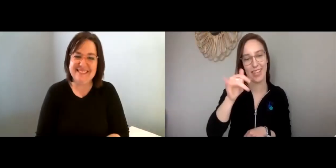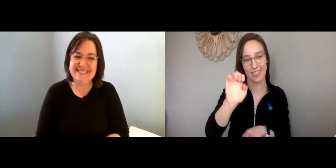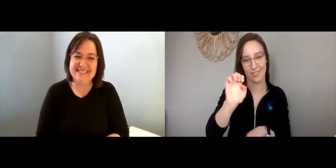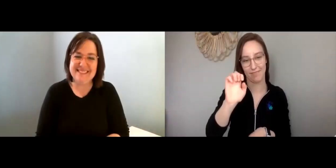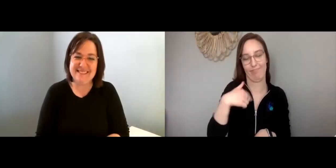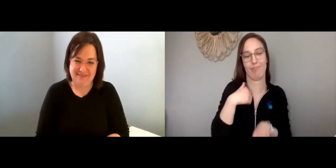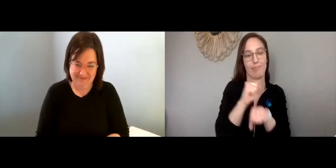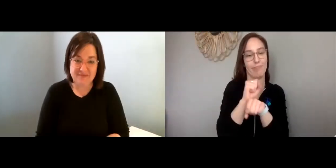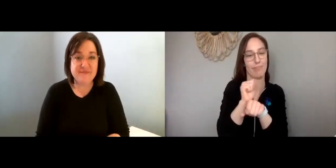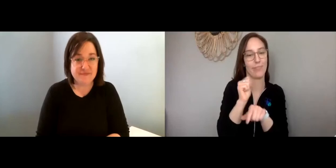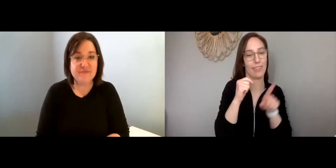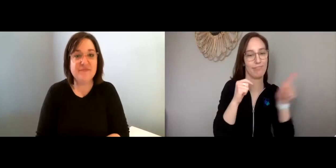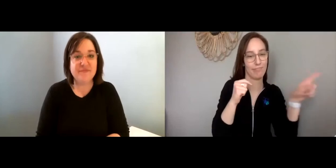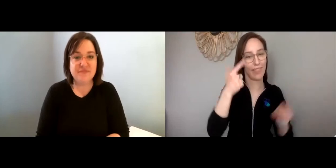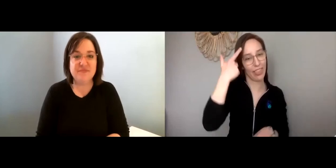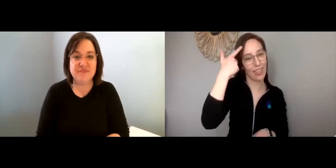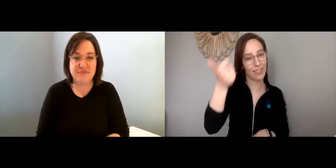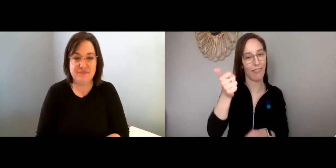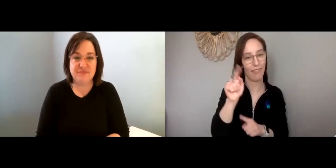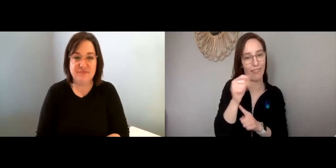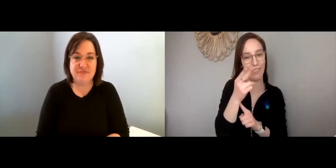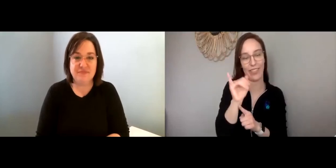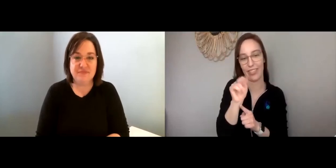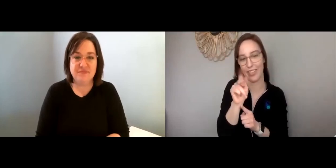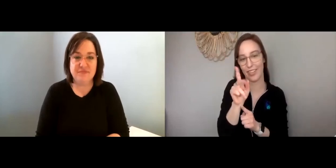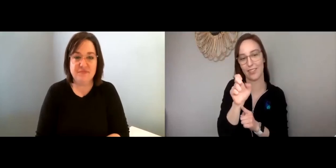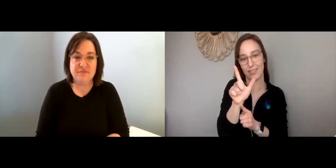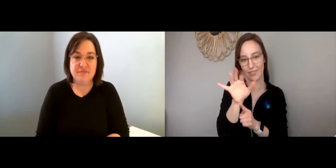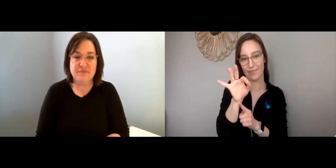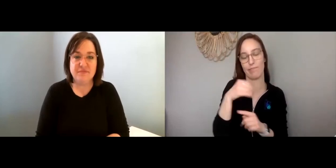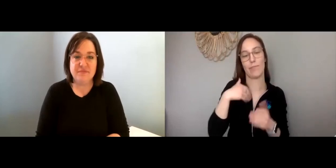Maggie: Hi, my name is Maggie and I work at ThinkSelf.